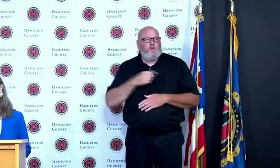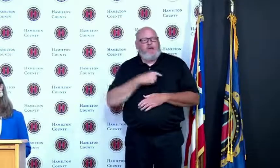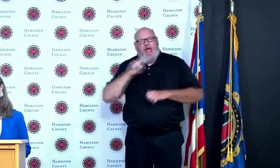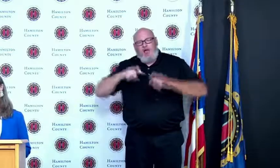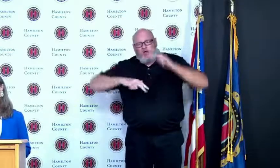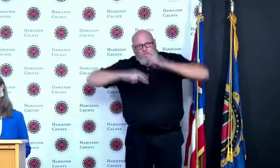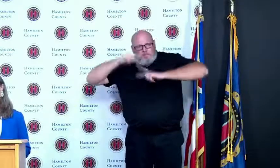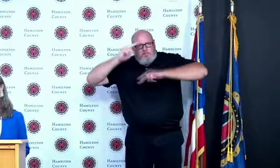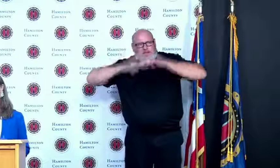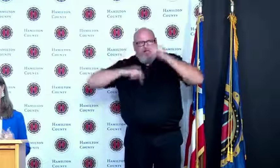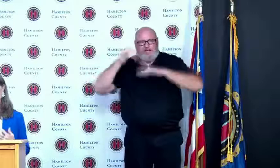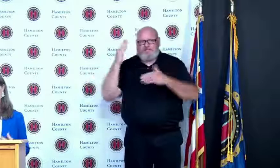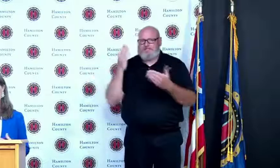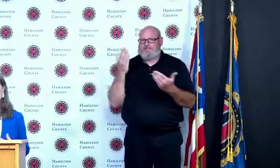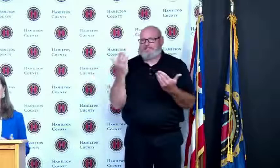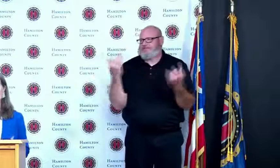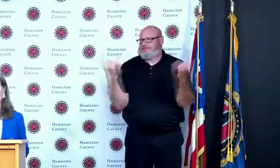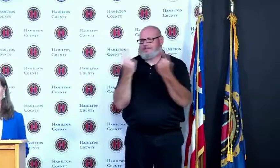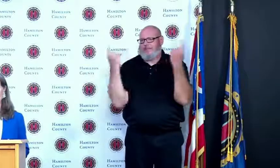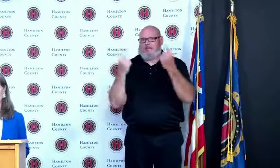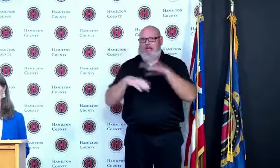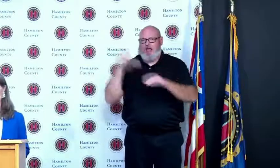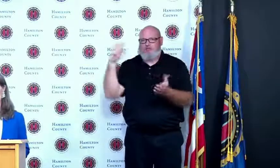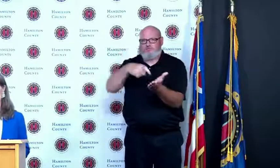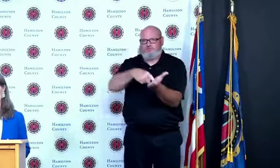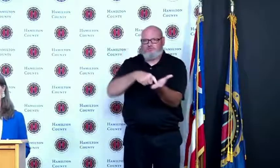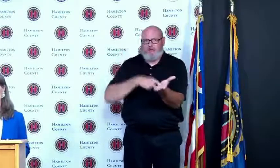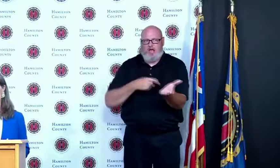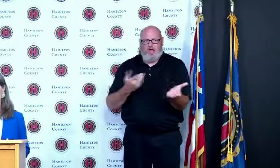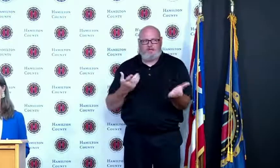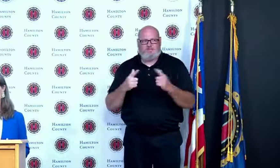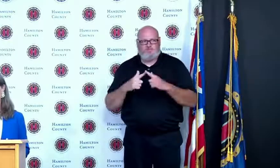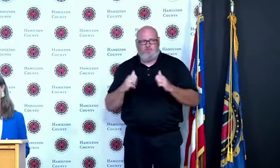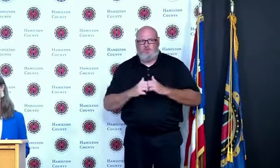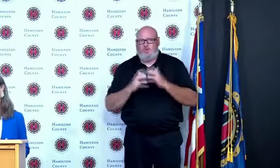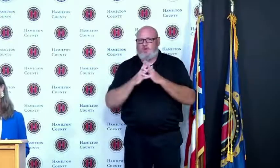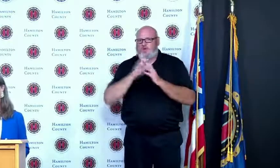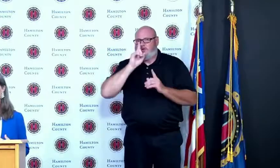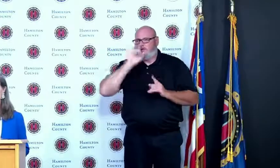in order to have this be as seamless as it has been and so the expertise and the debt